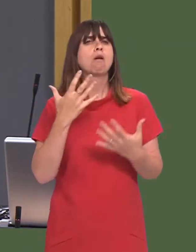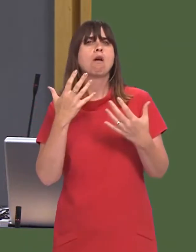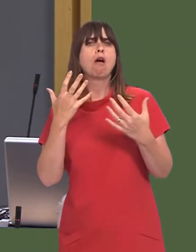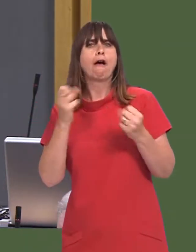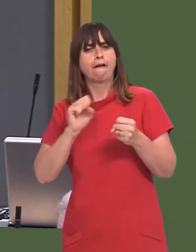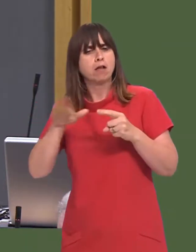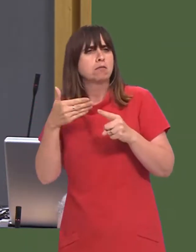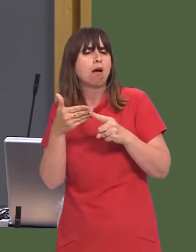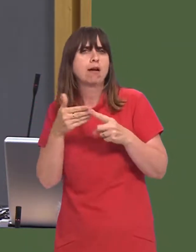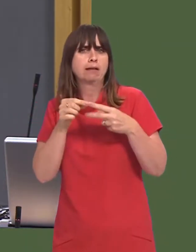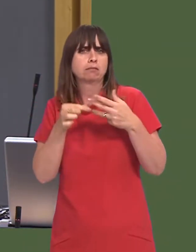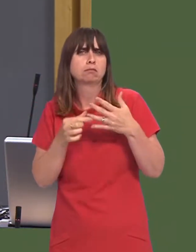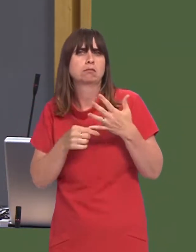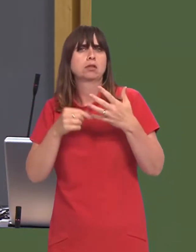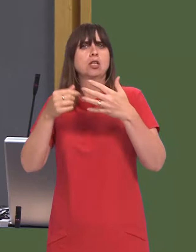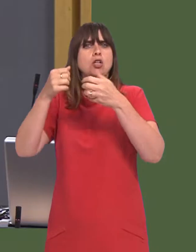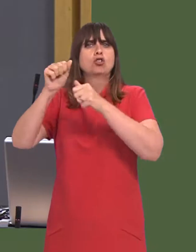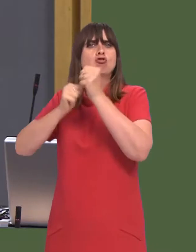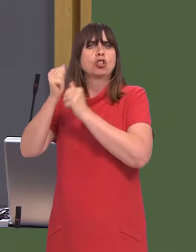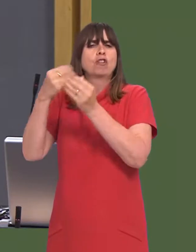there will be an internal target of 80 per cent as regards spending from the structural